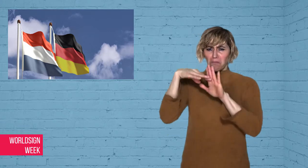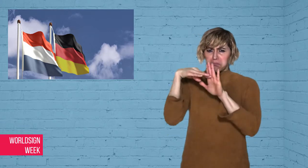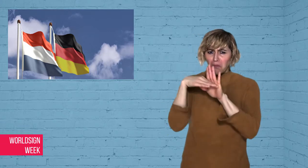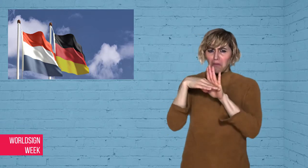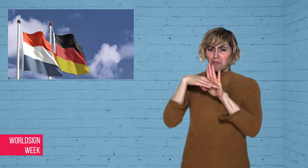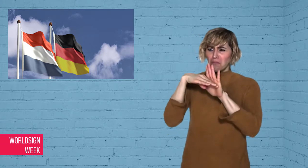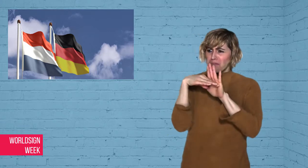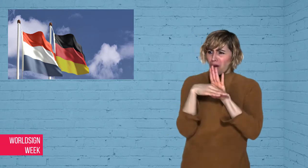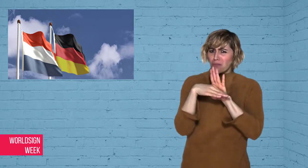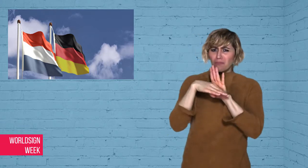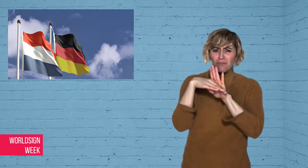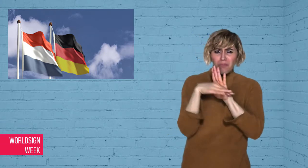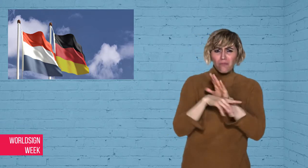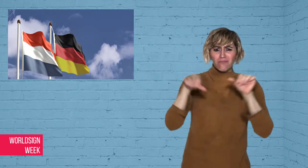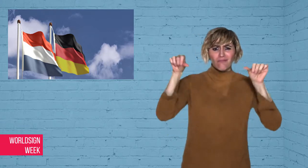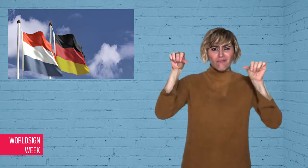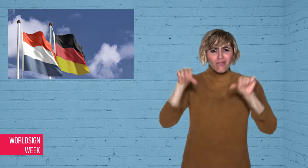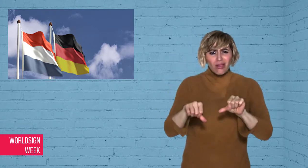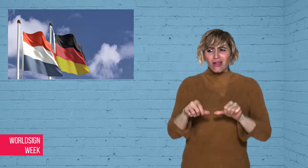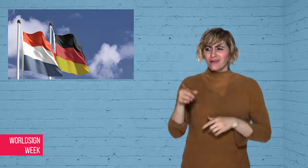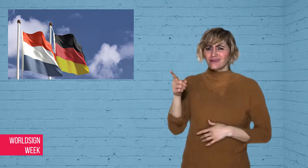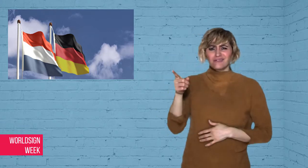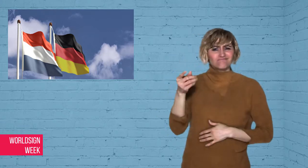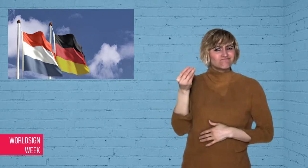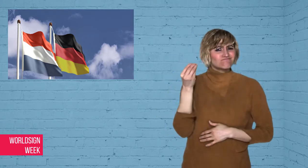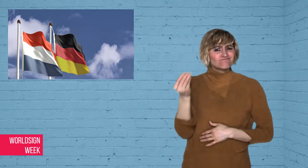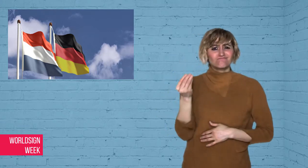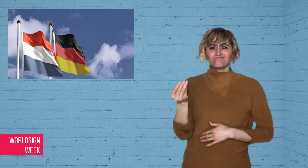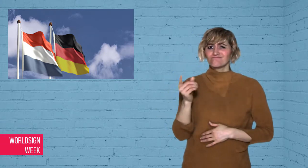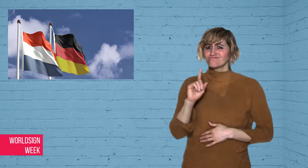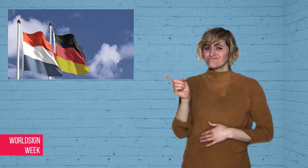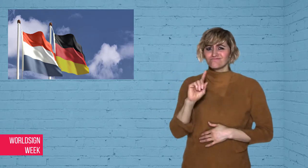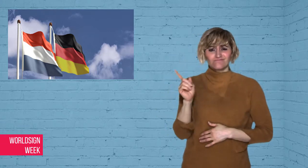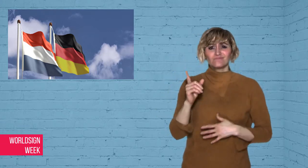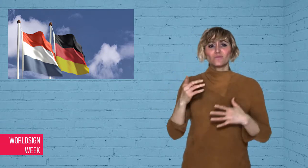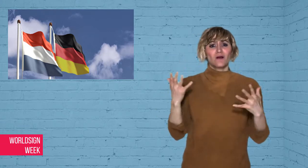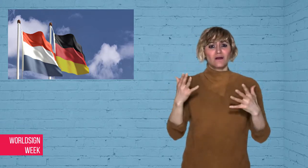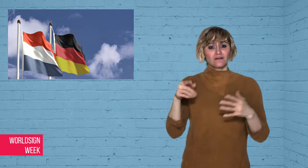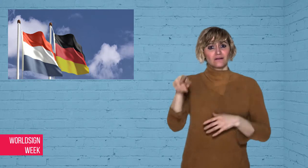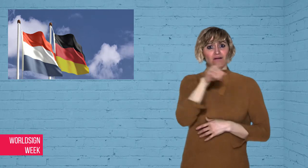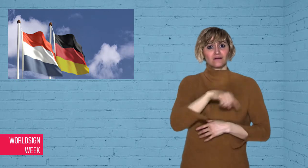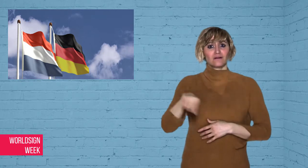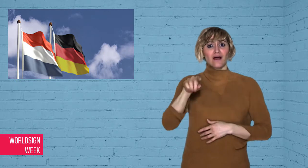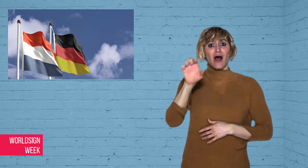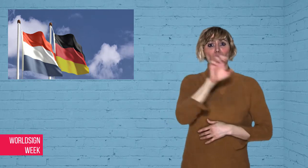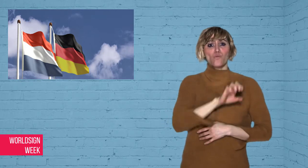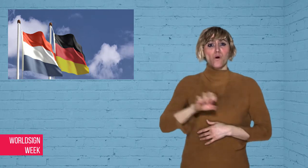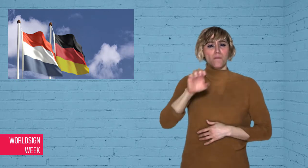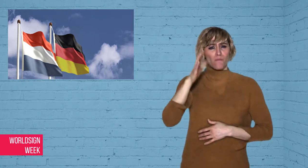behaviour as they know he really wants